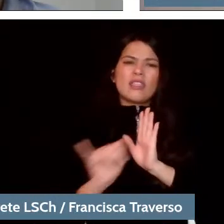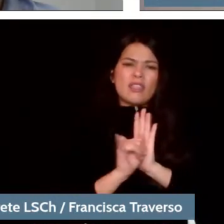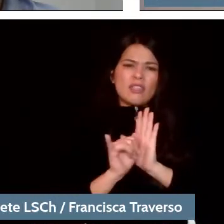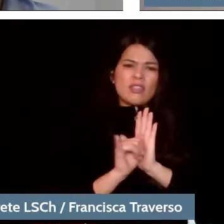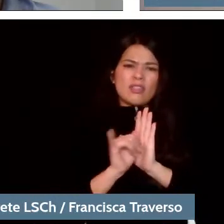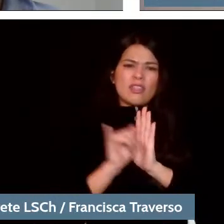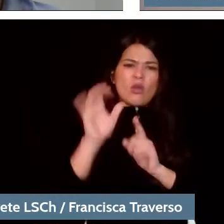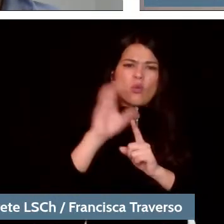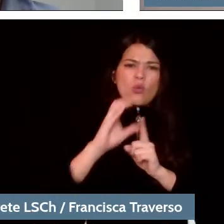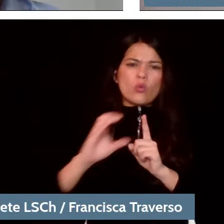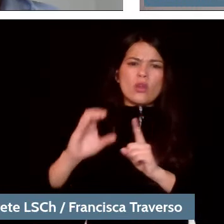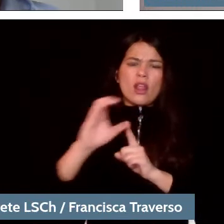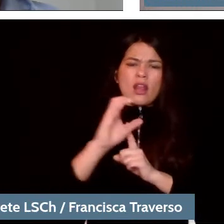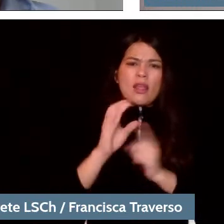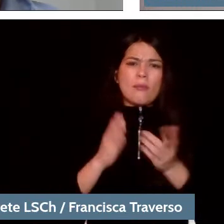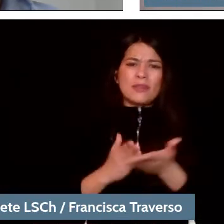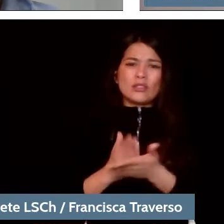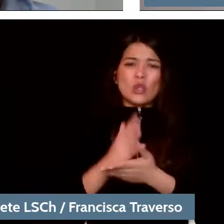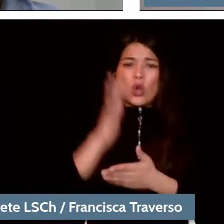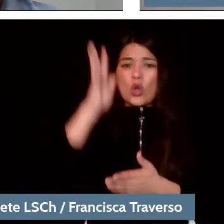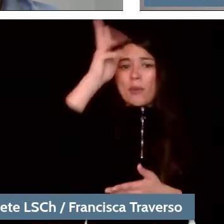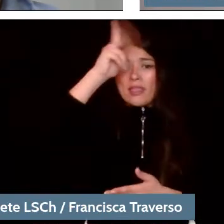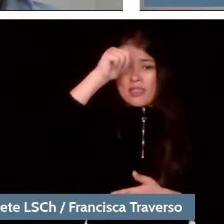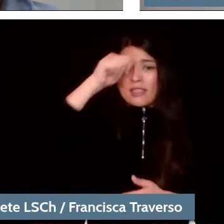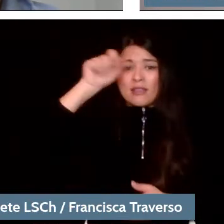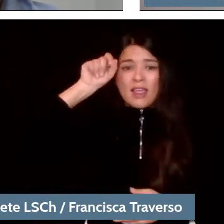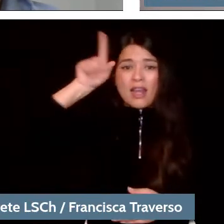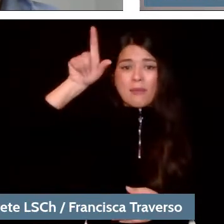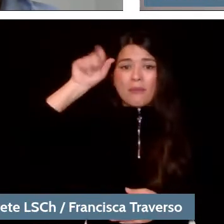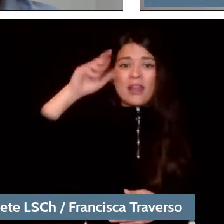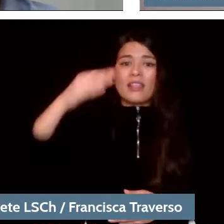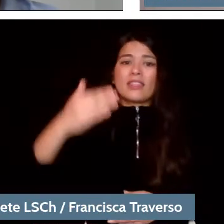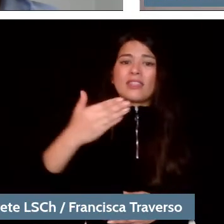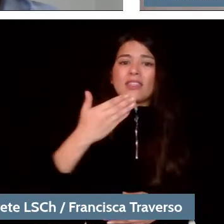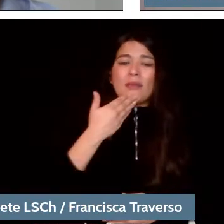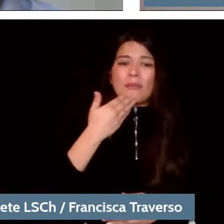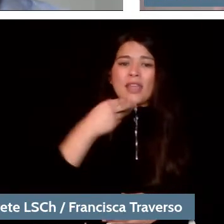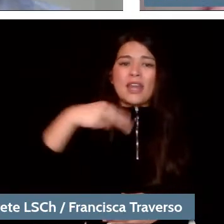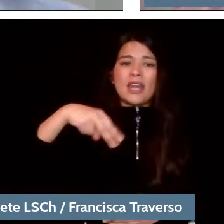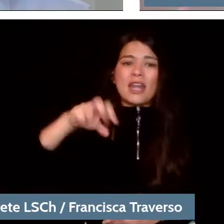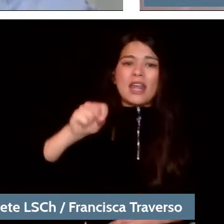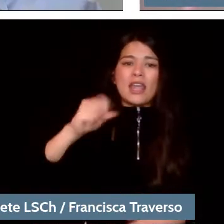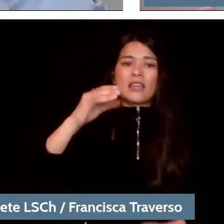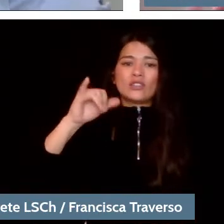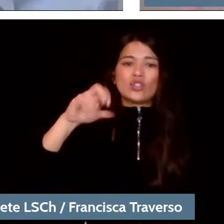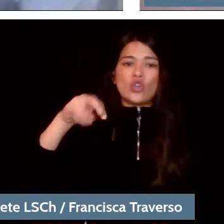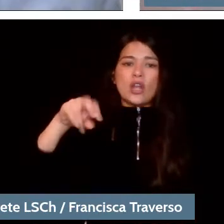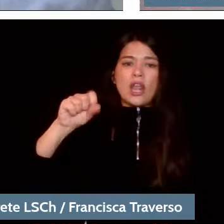German romanticism was born and nationalism was born. Nationalism as a political concept was